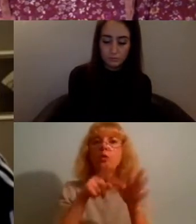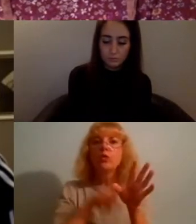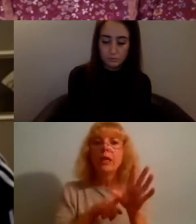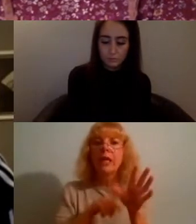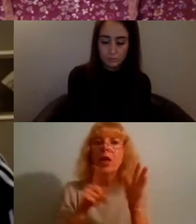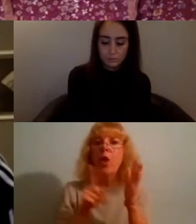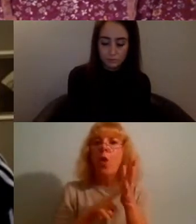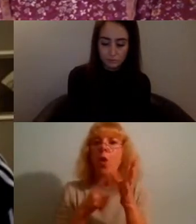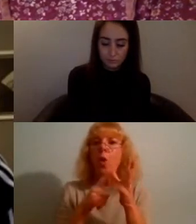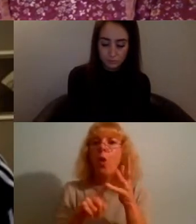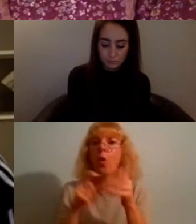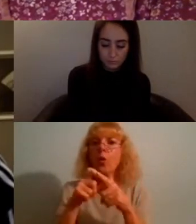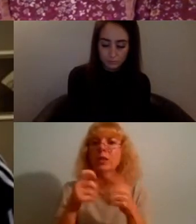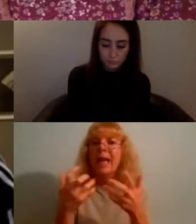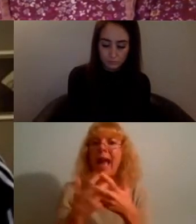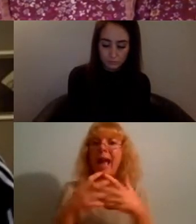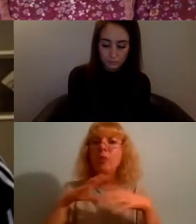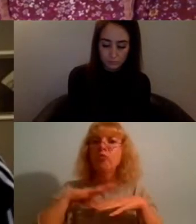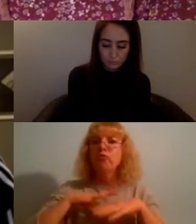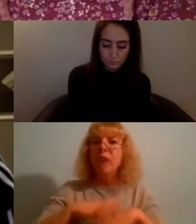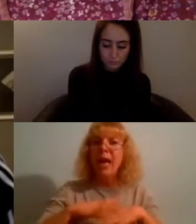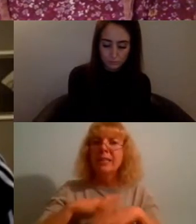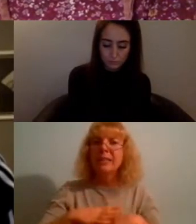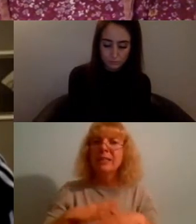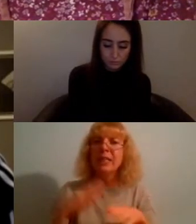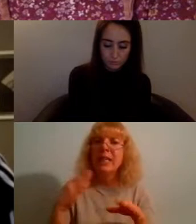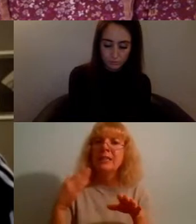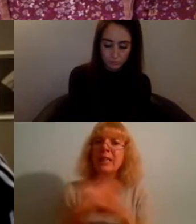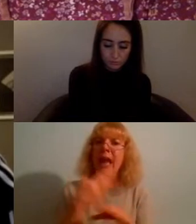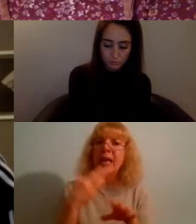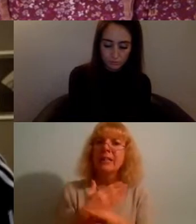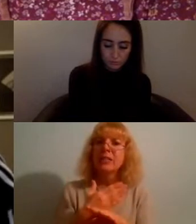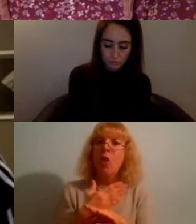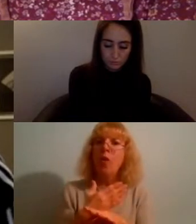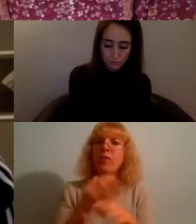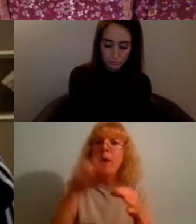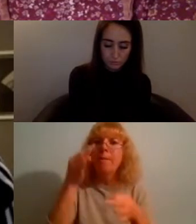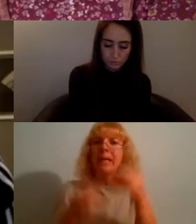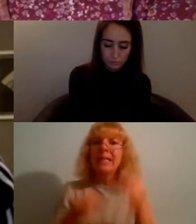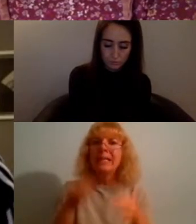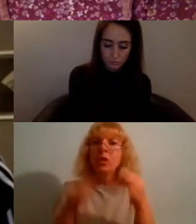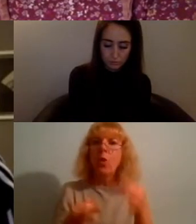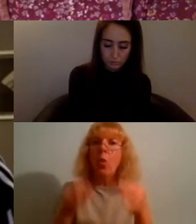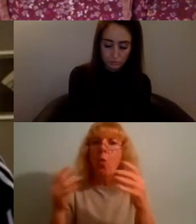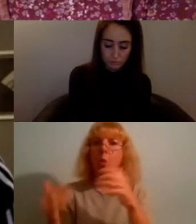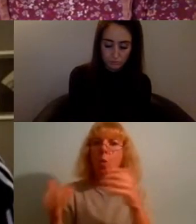you know rest is an act of political warfare and I think that so much of the time we feel like as